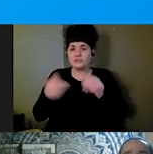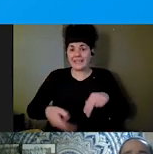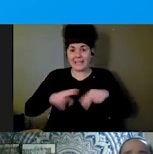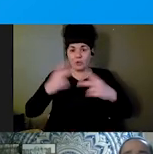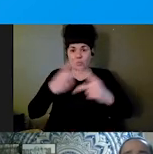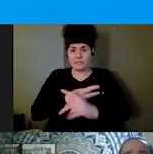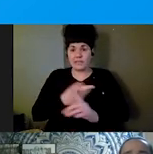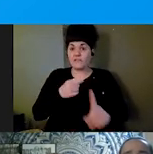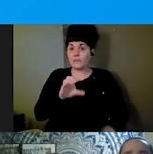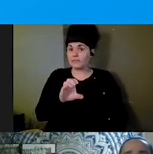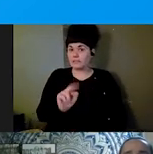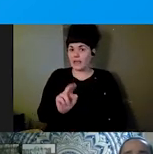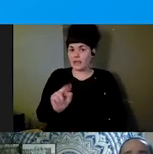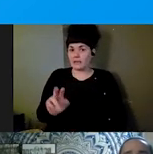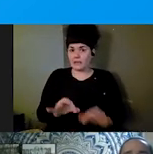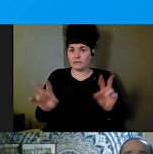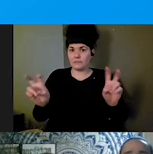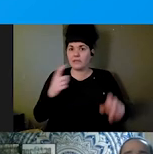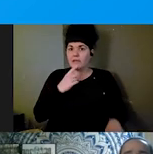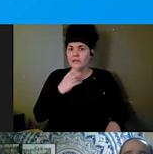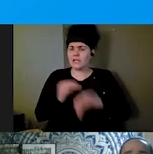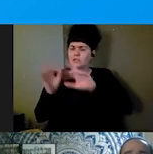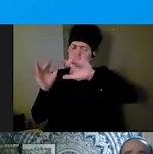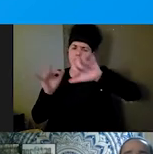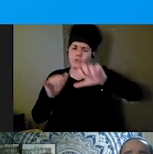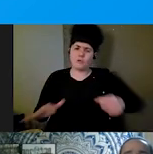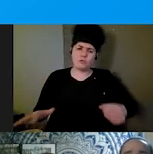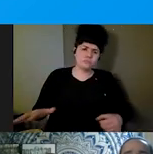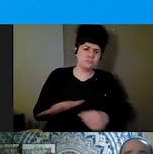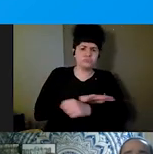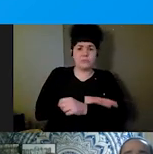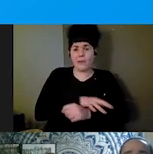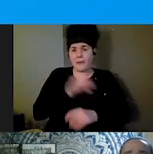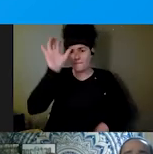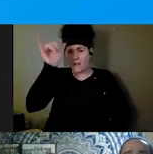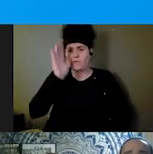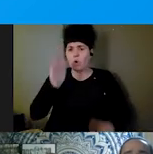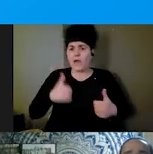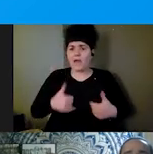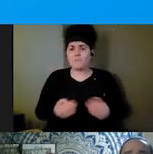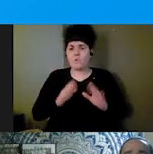"Snow-inundated Buffalo faces more challenges in the aftermath of storm that left